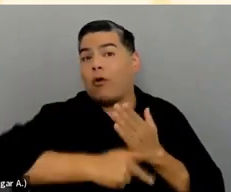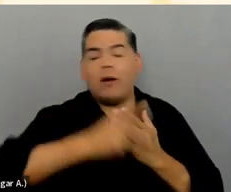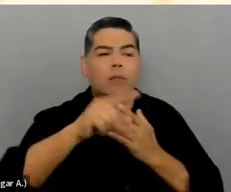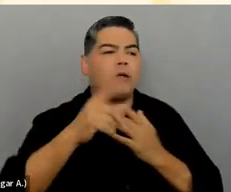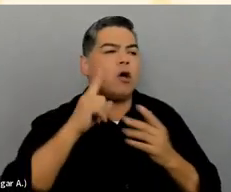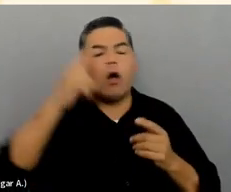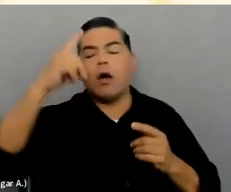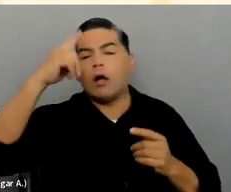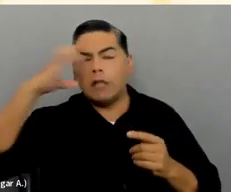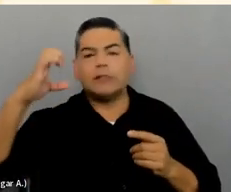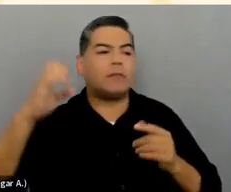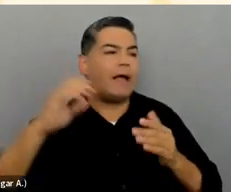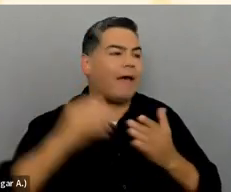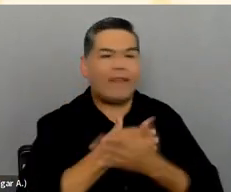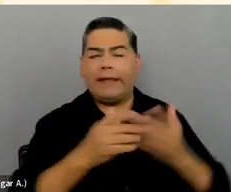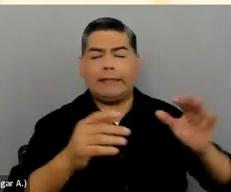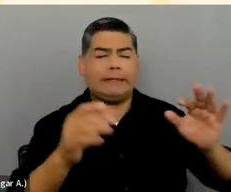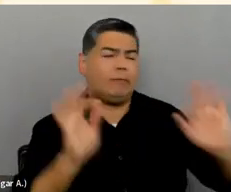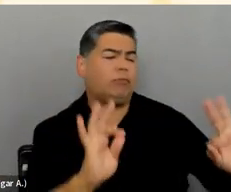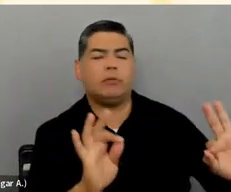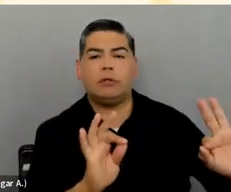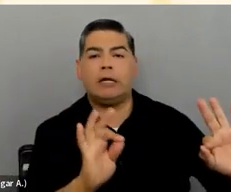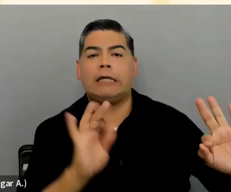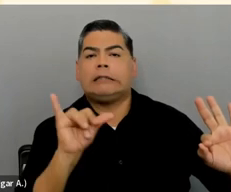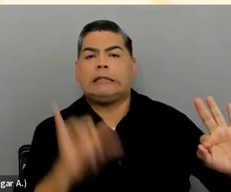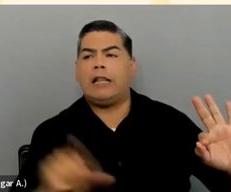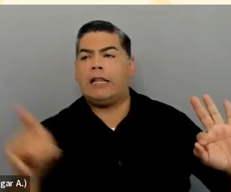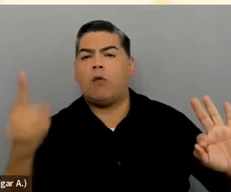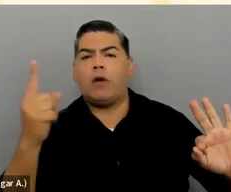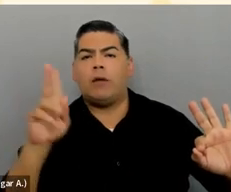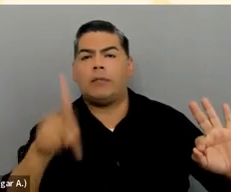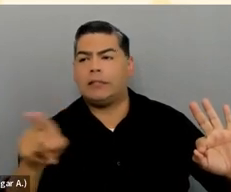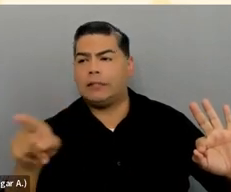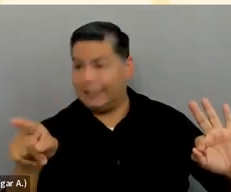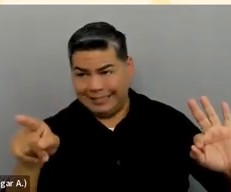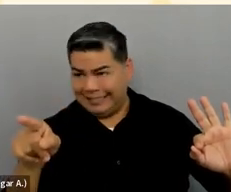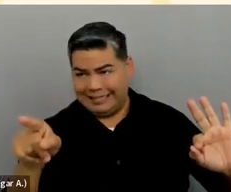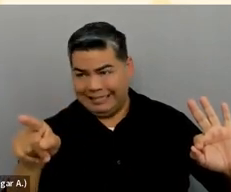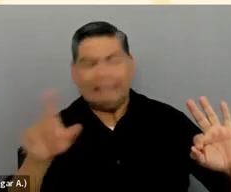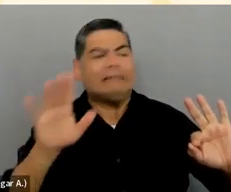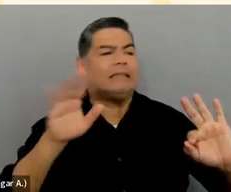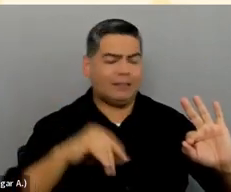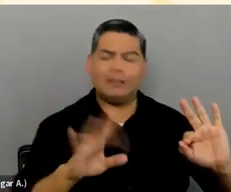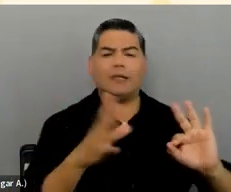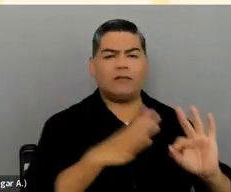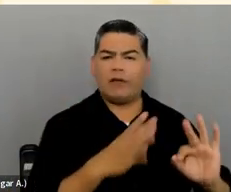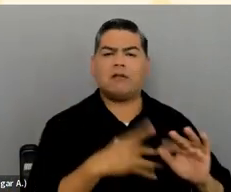of UDL, and still it doesn't work for somebody. You're going to be dealing with that. It's almost impossible to avoid that.